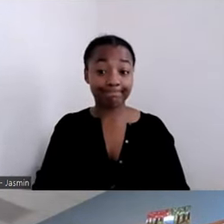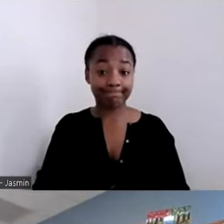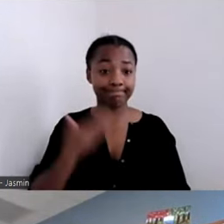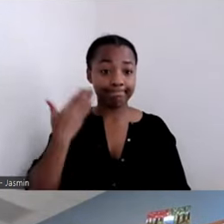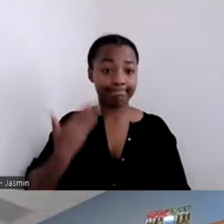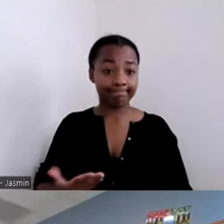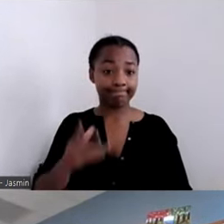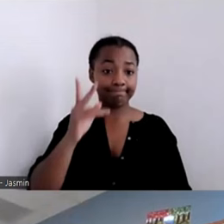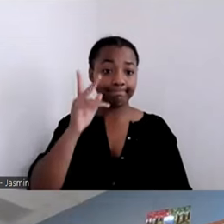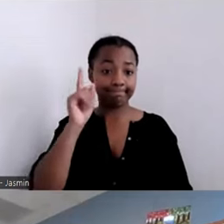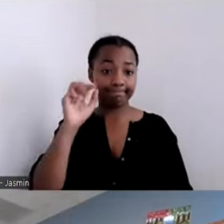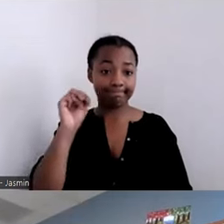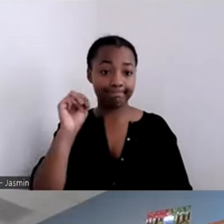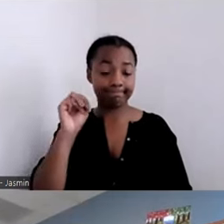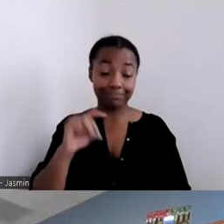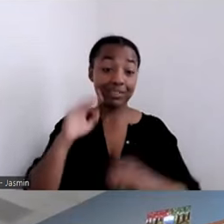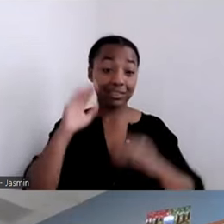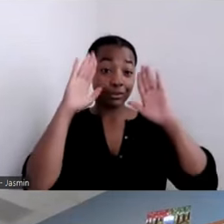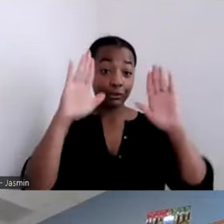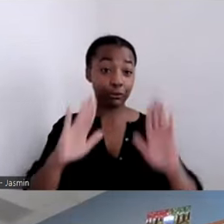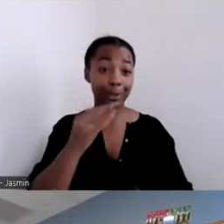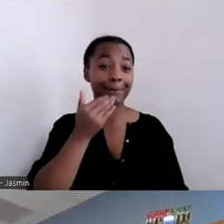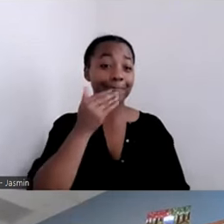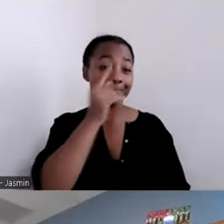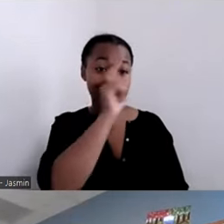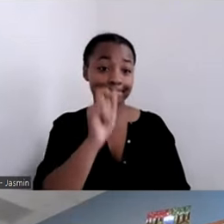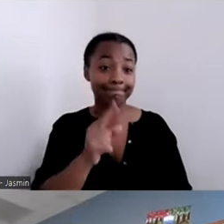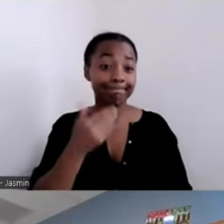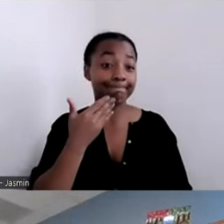I would say that one of the greatest resources that we provide